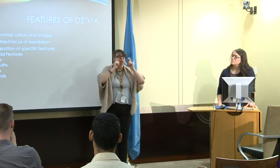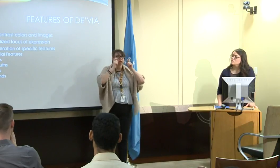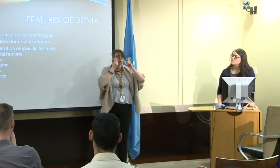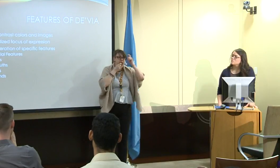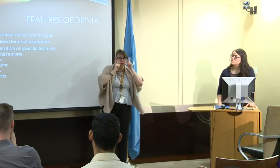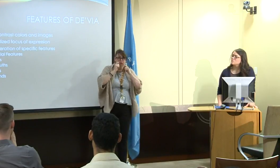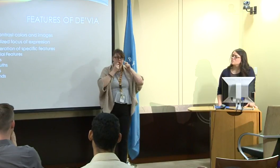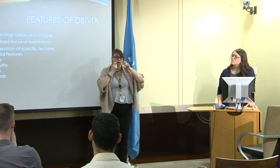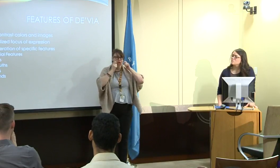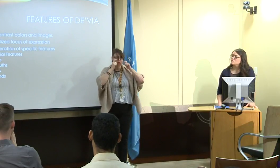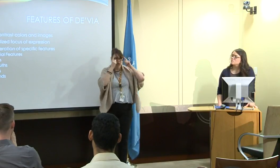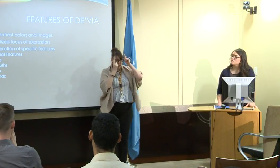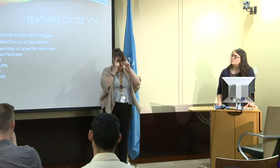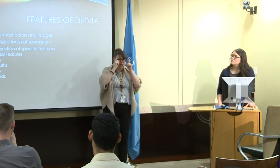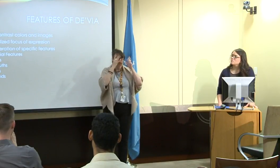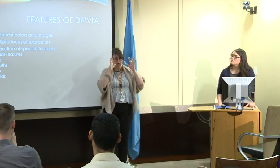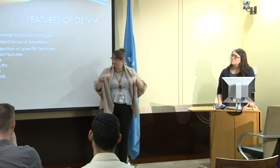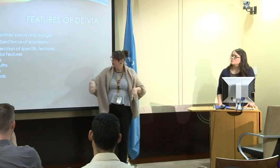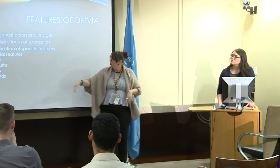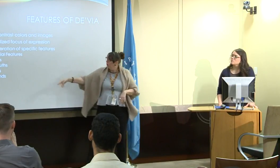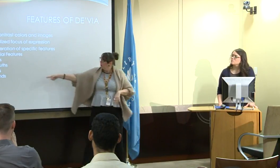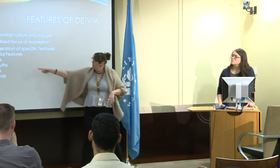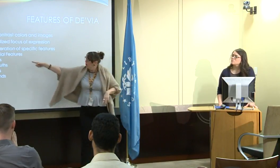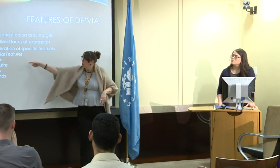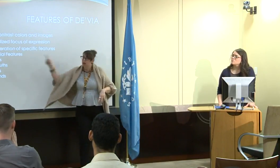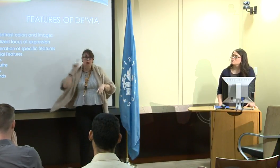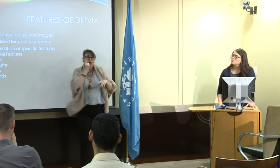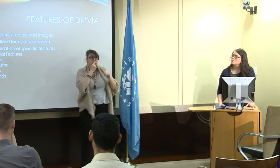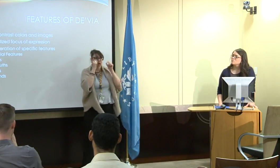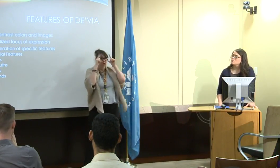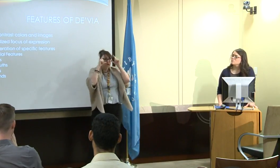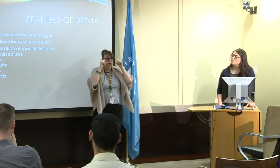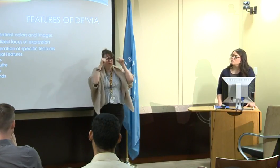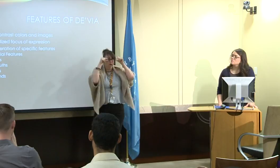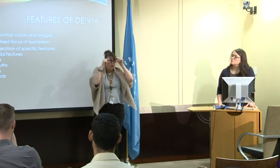high contrast colors and images, facial expressions,